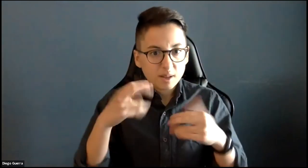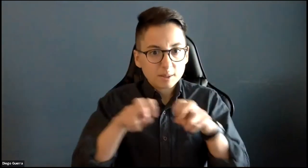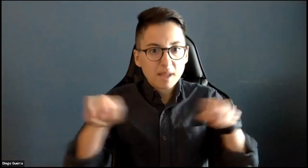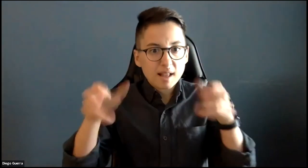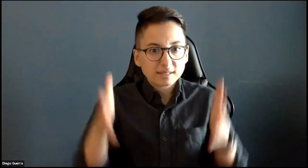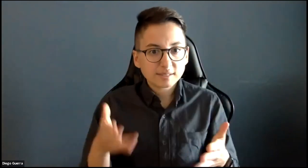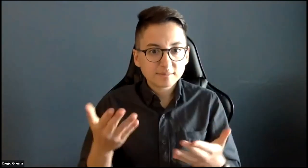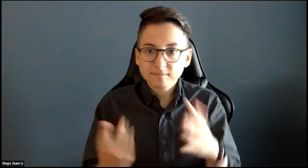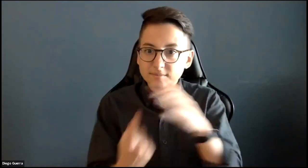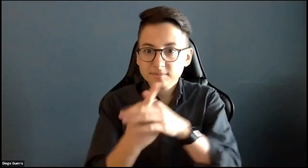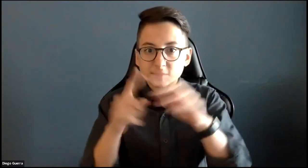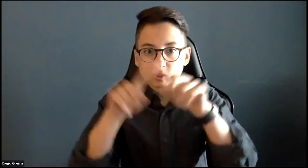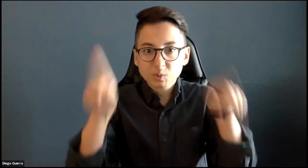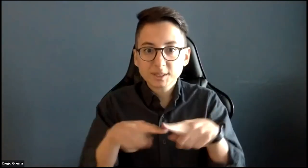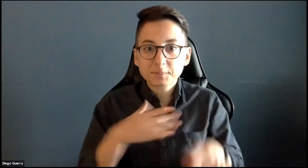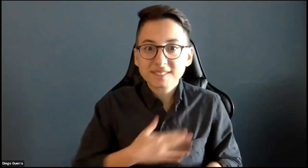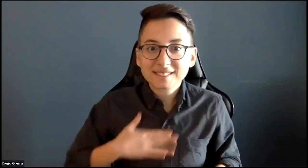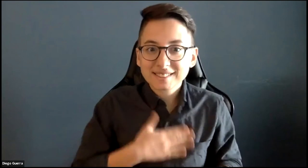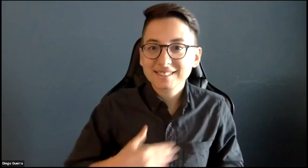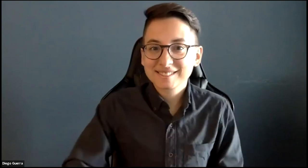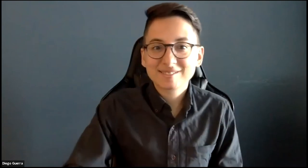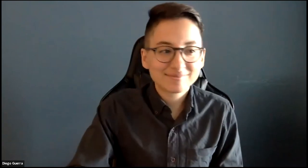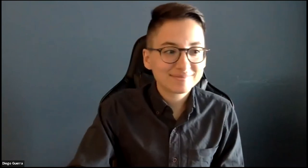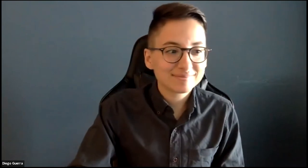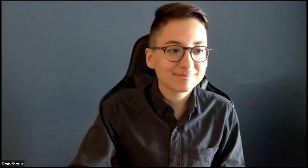Alright! I'd like to invite the panelists on screen now, please.